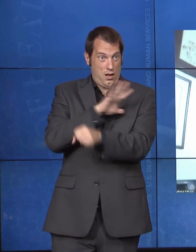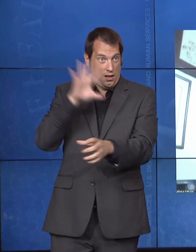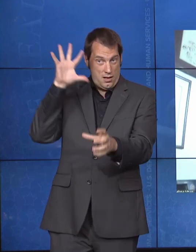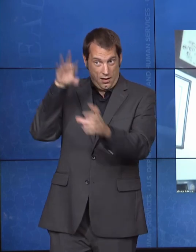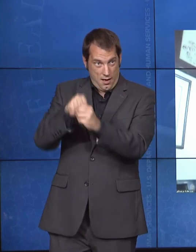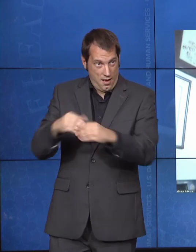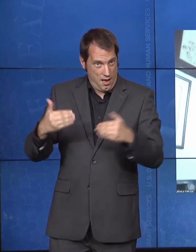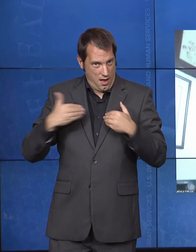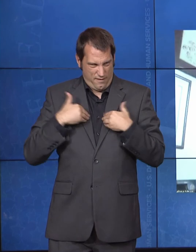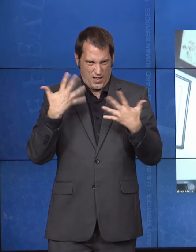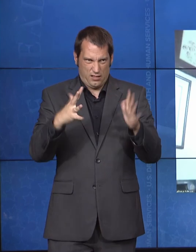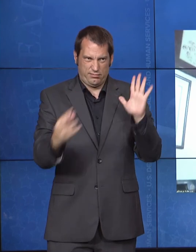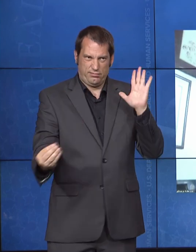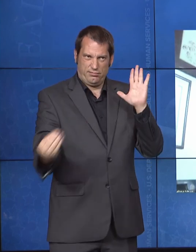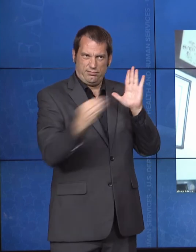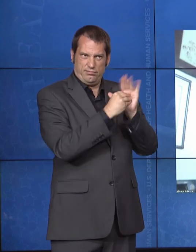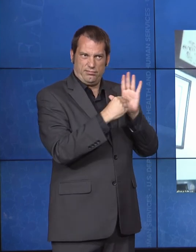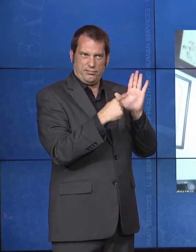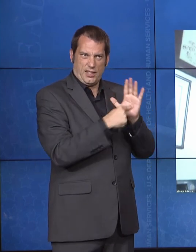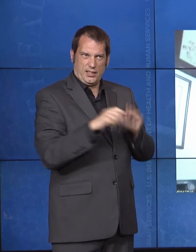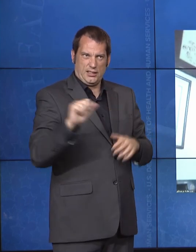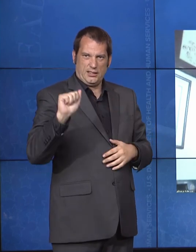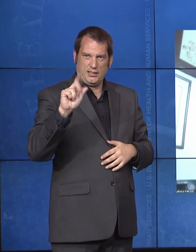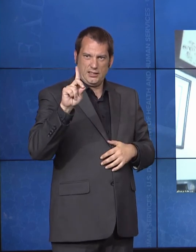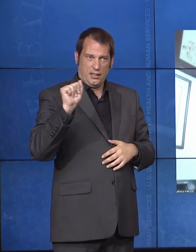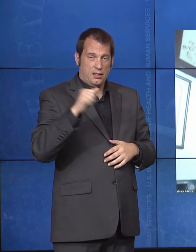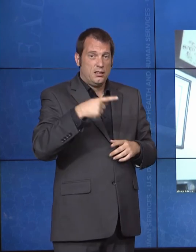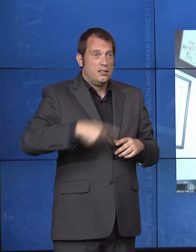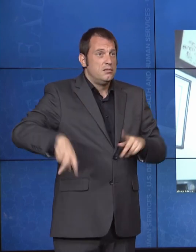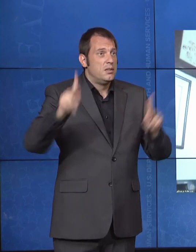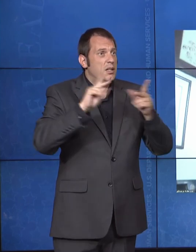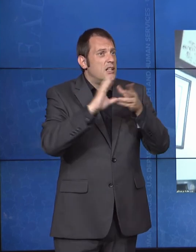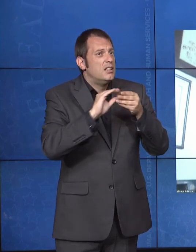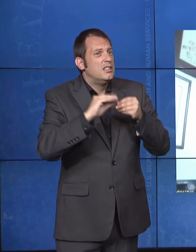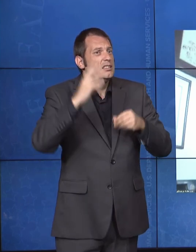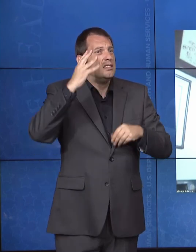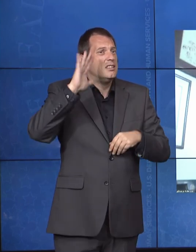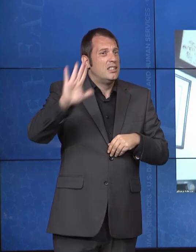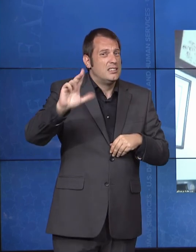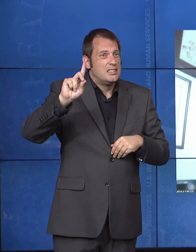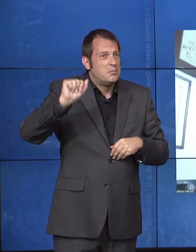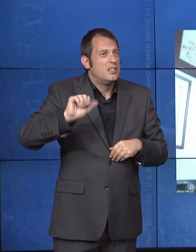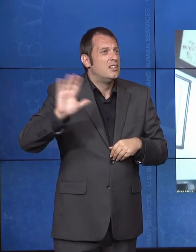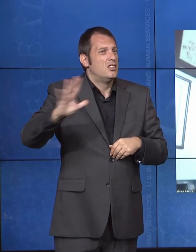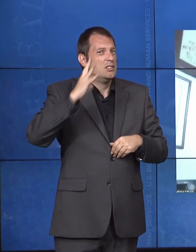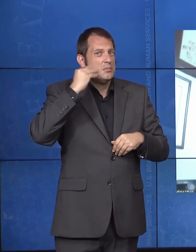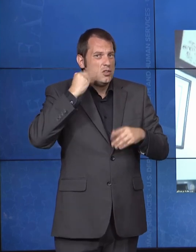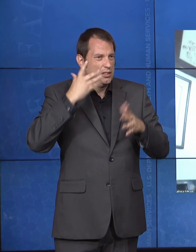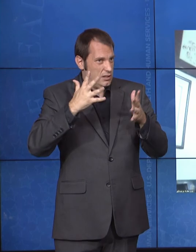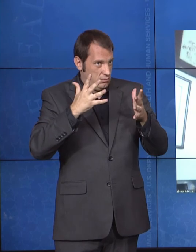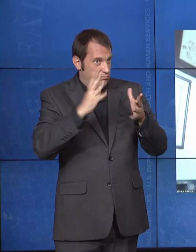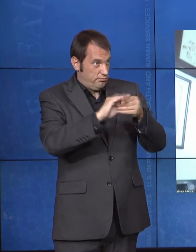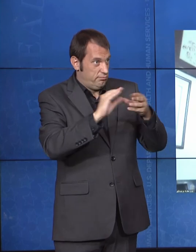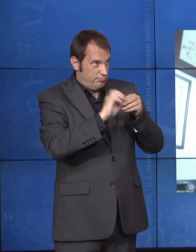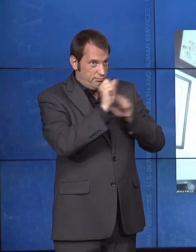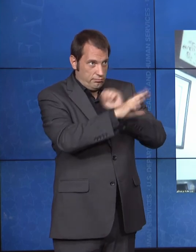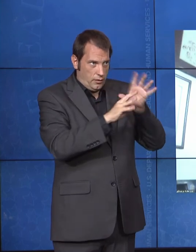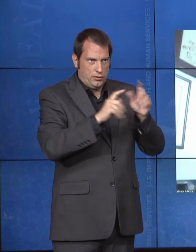have reshaped our country, spurring more inclusive design and impressive technological advances.